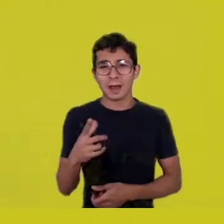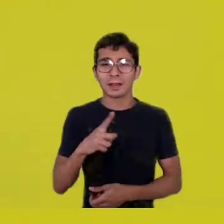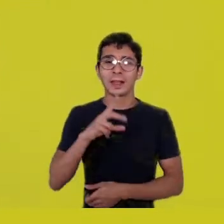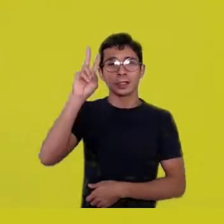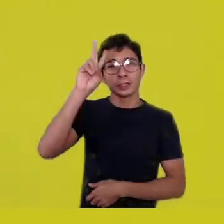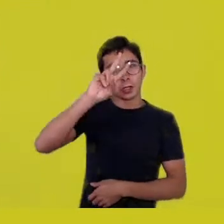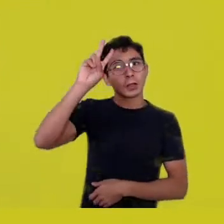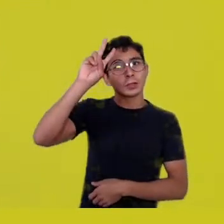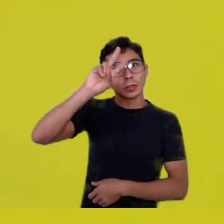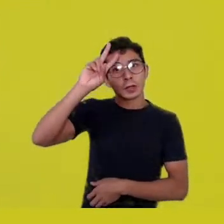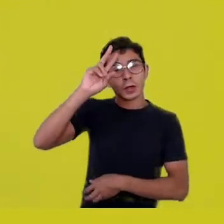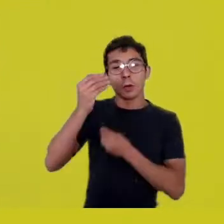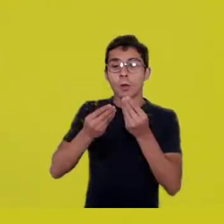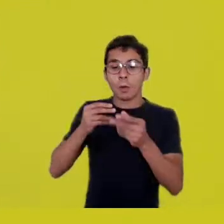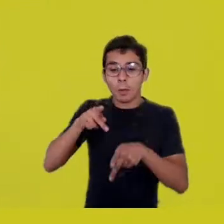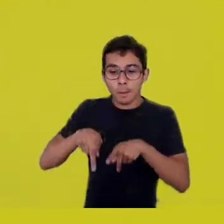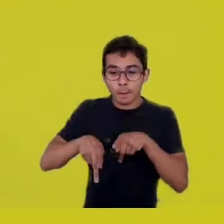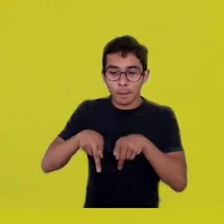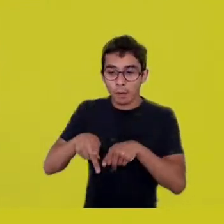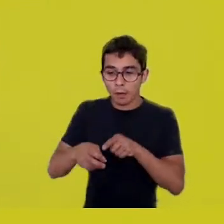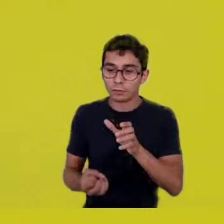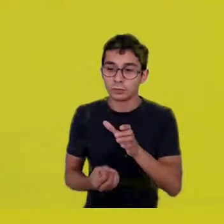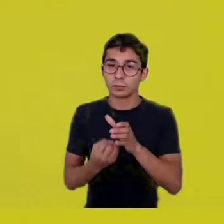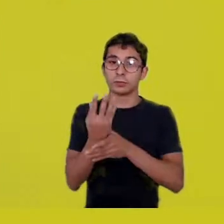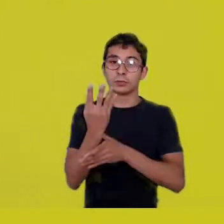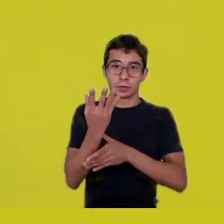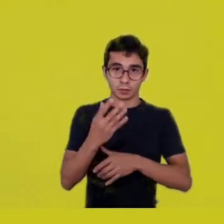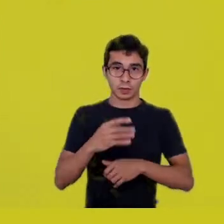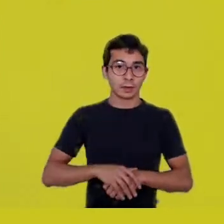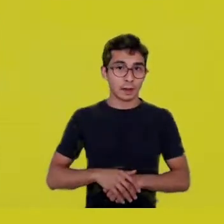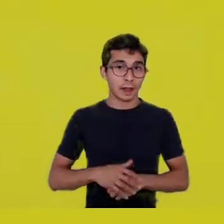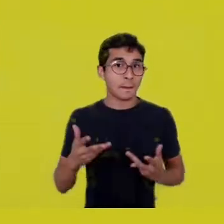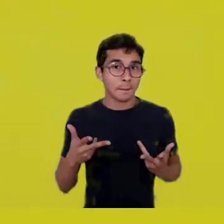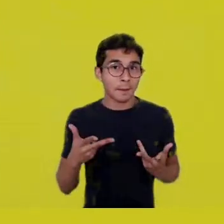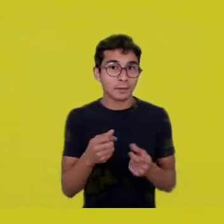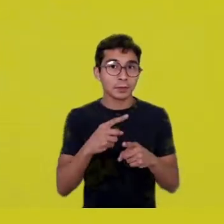and it is wonderful to know that the vast majority of these narratives